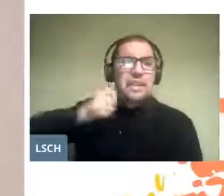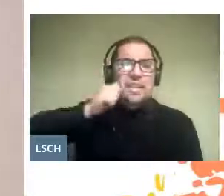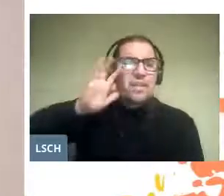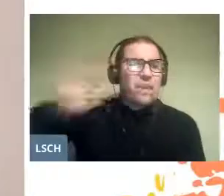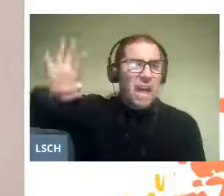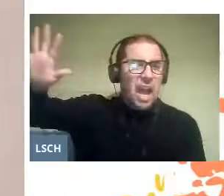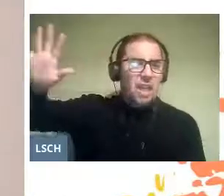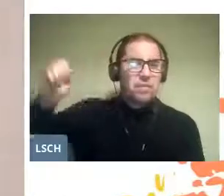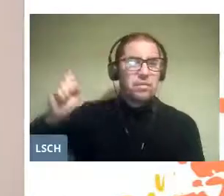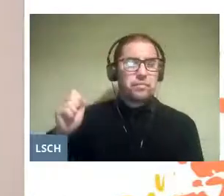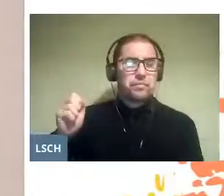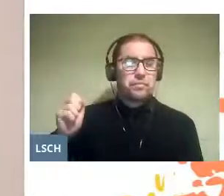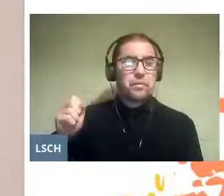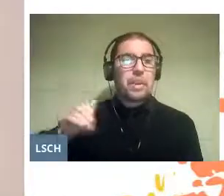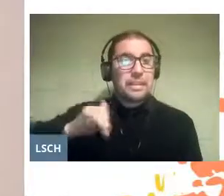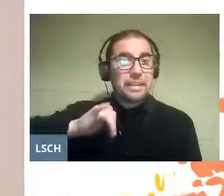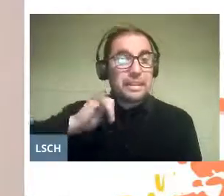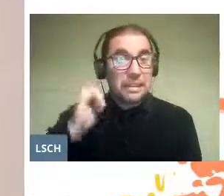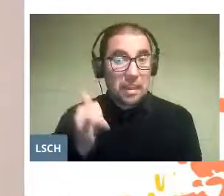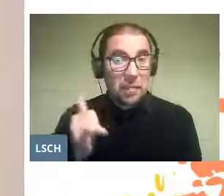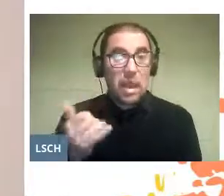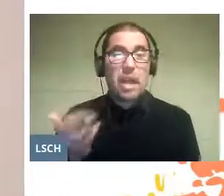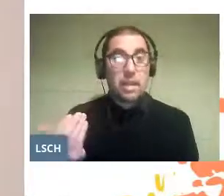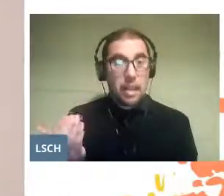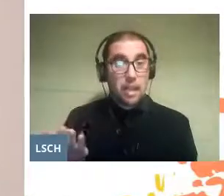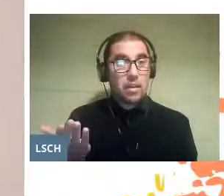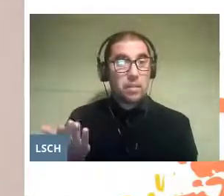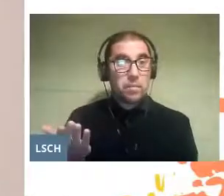For all of them, it is necessary to find devices